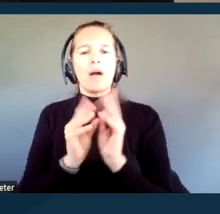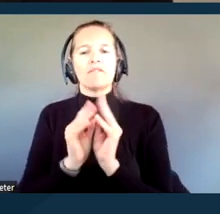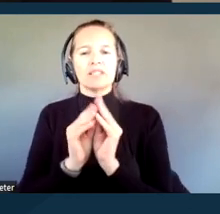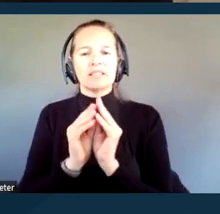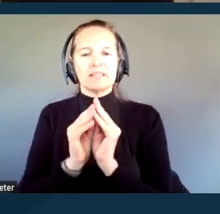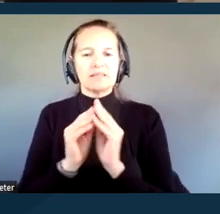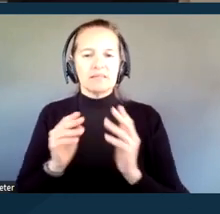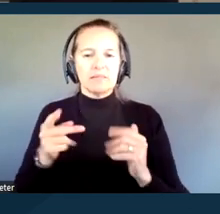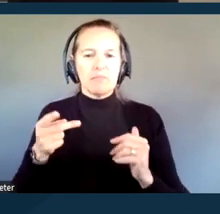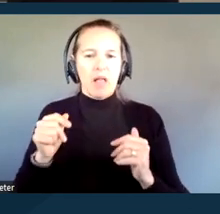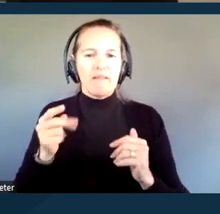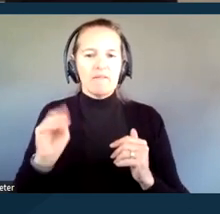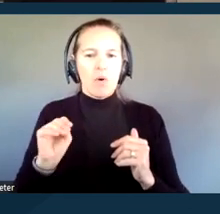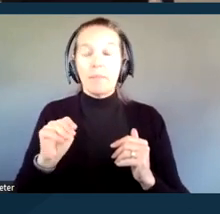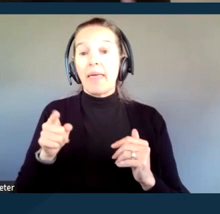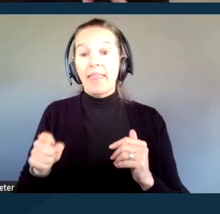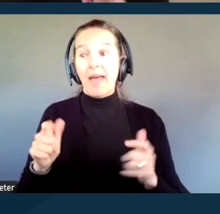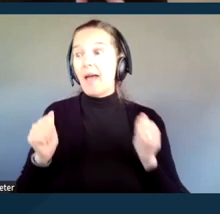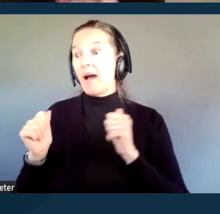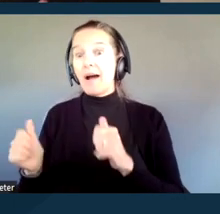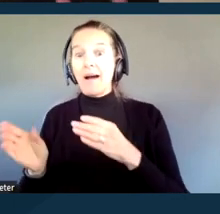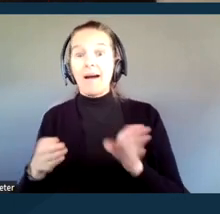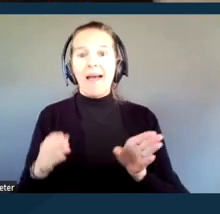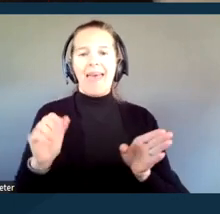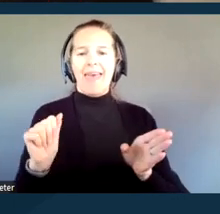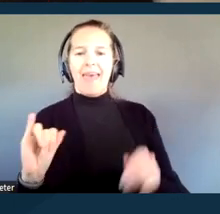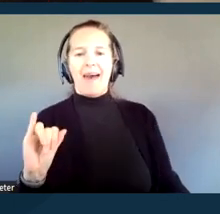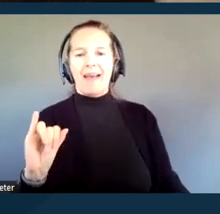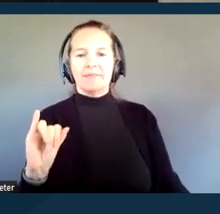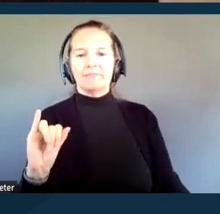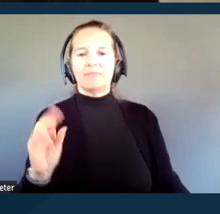turned to AI and used AI, which was already in the works,